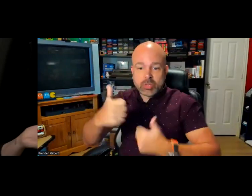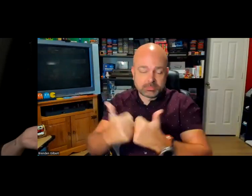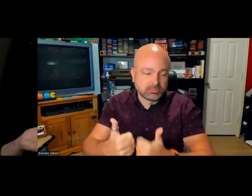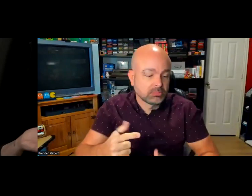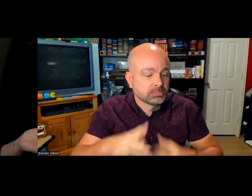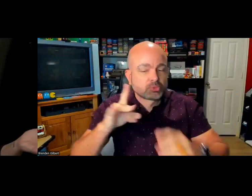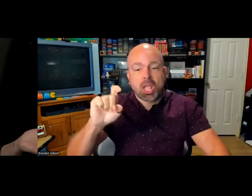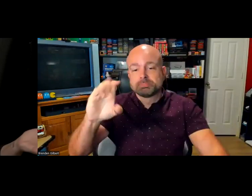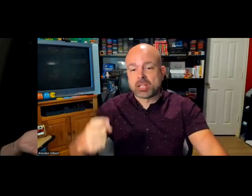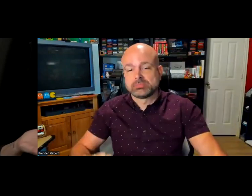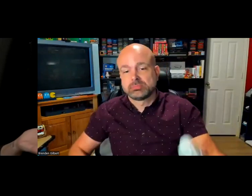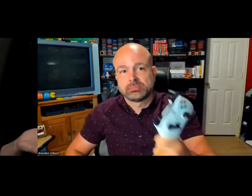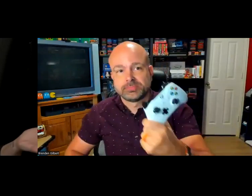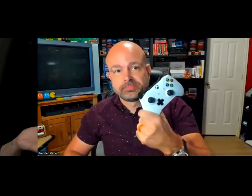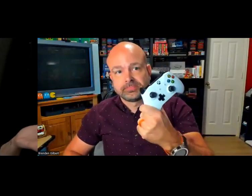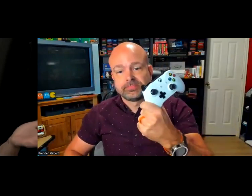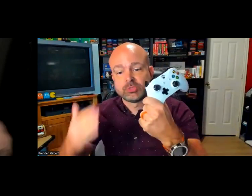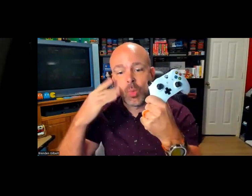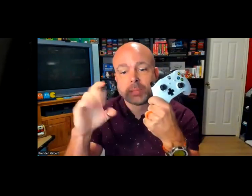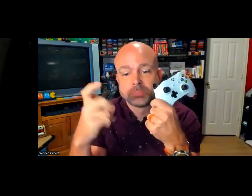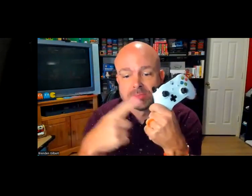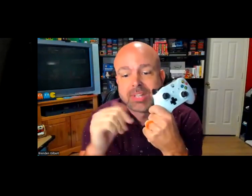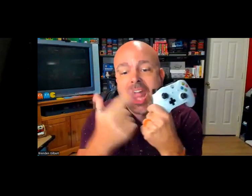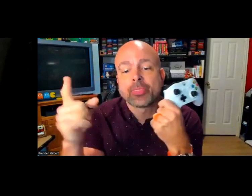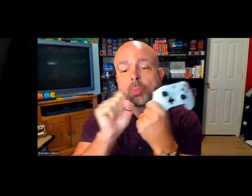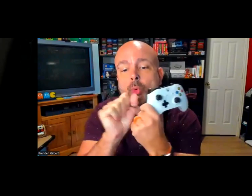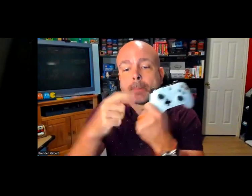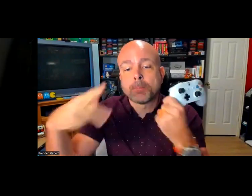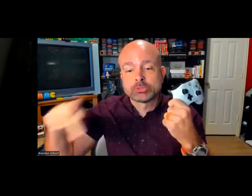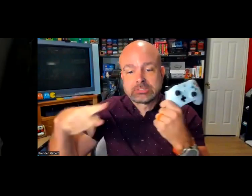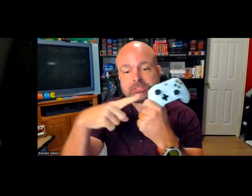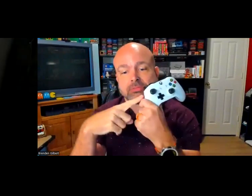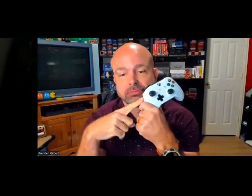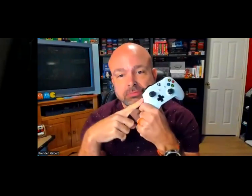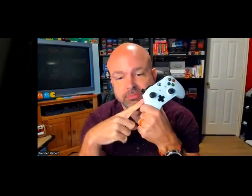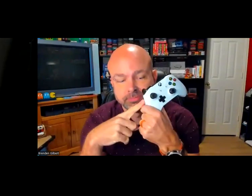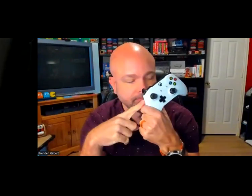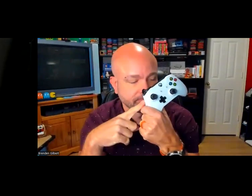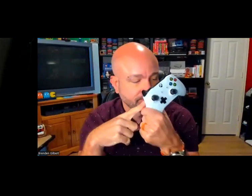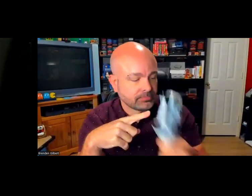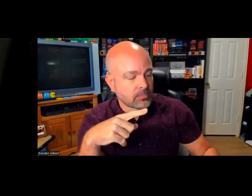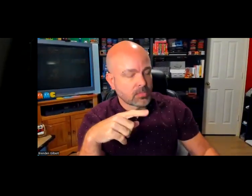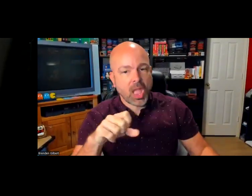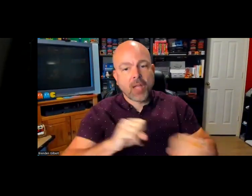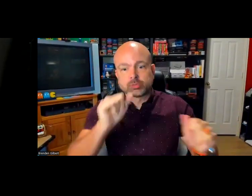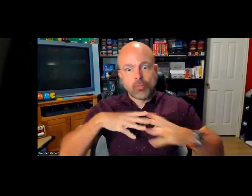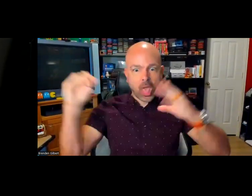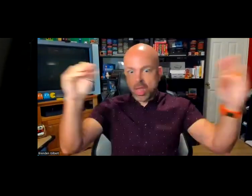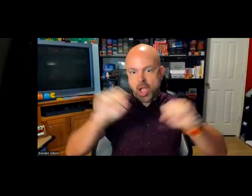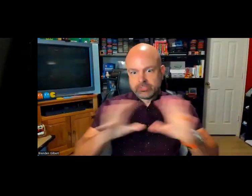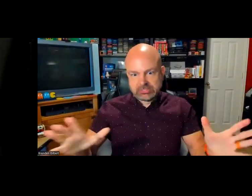gaming. It is my tool. I keep the Xbox and all of my gaming